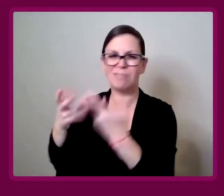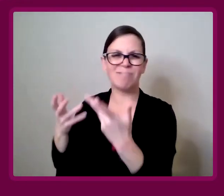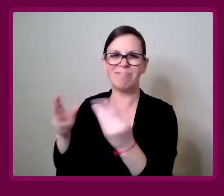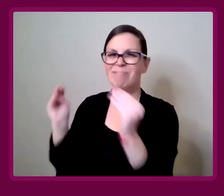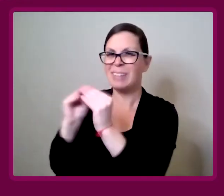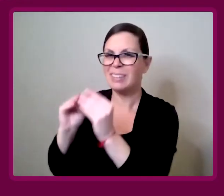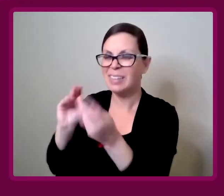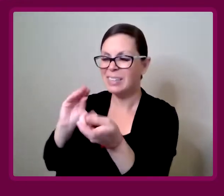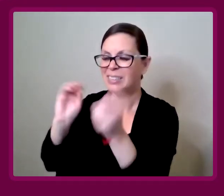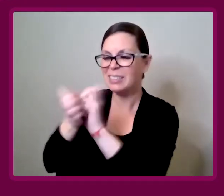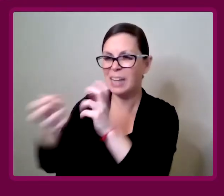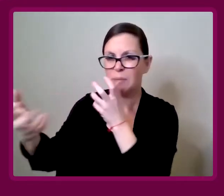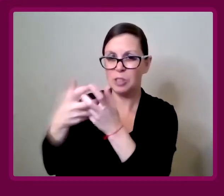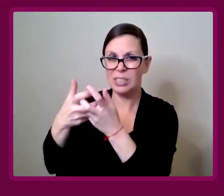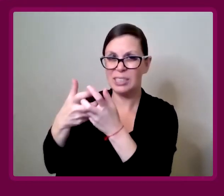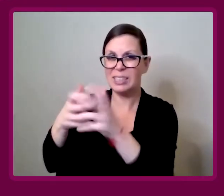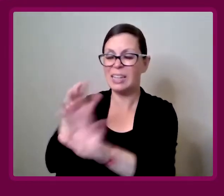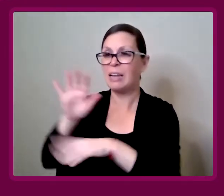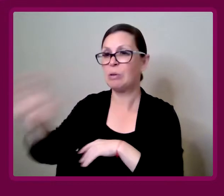You wouldn't want it in your home.